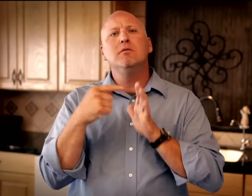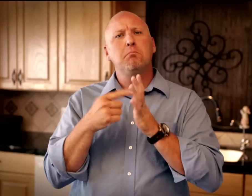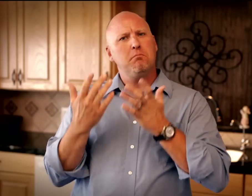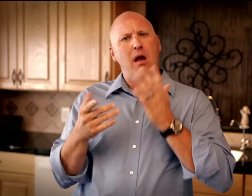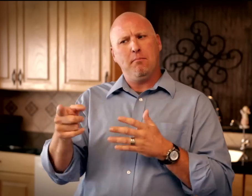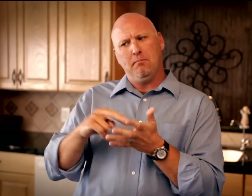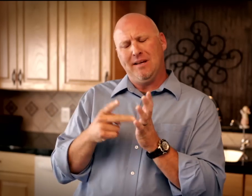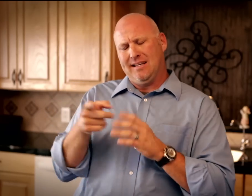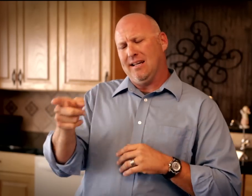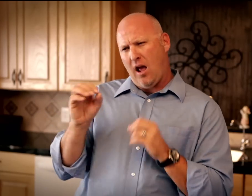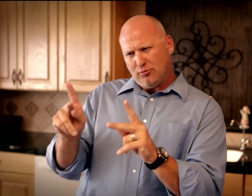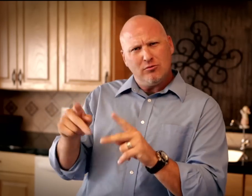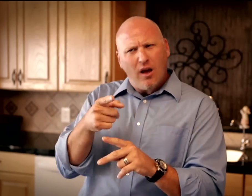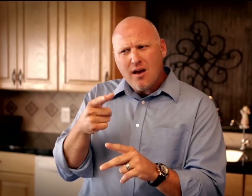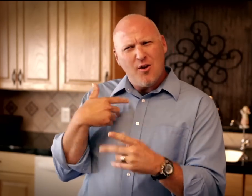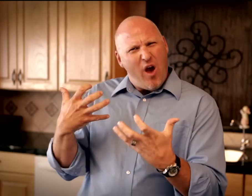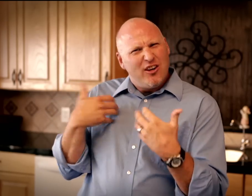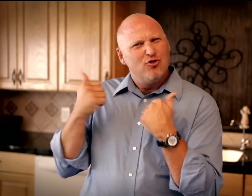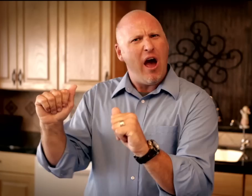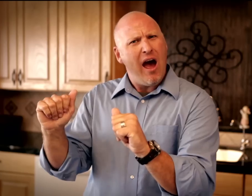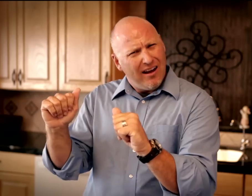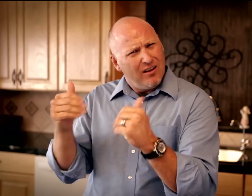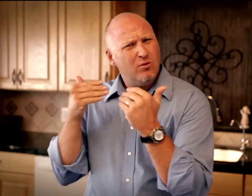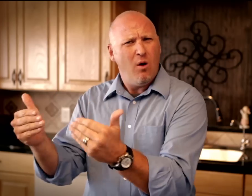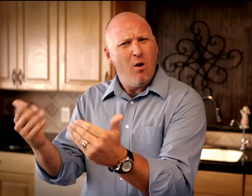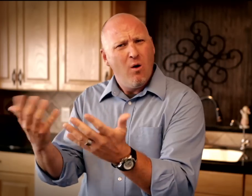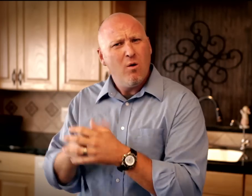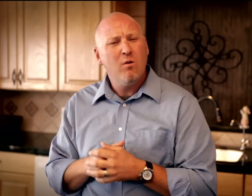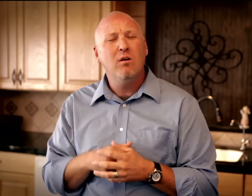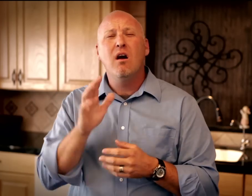Another meaning is the opportunity to try something, and that you are entitled to try.